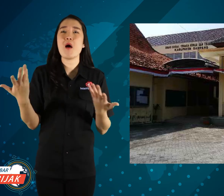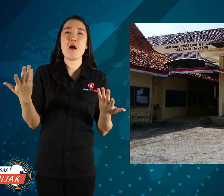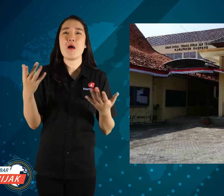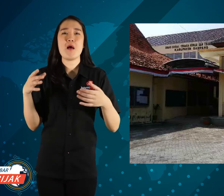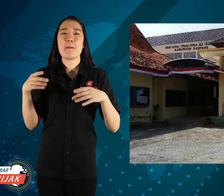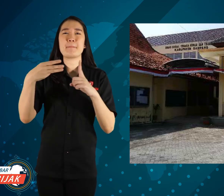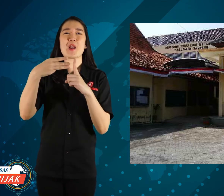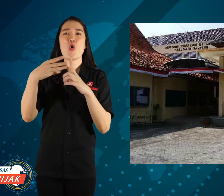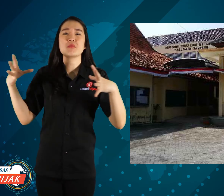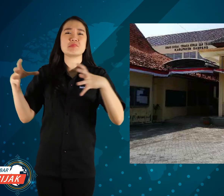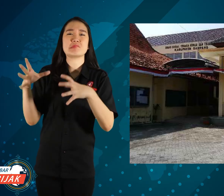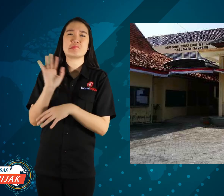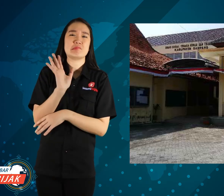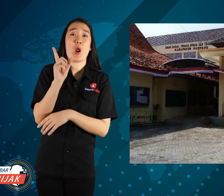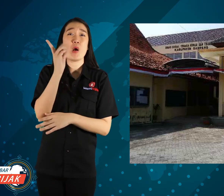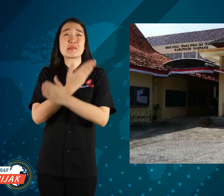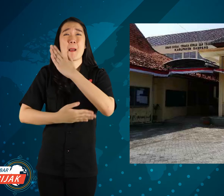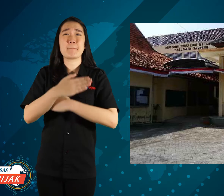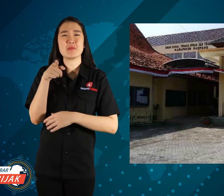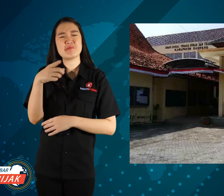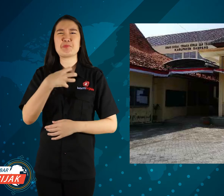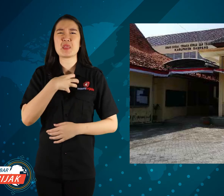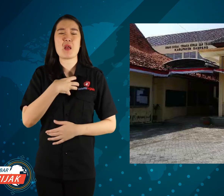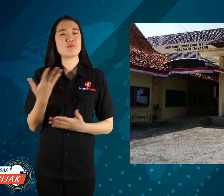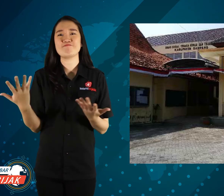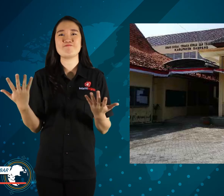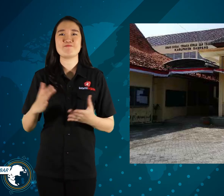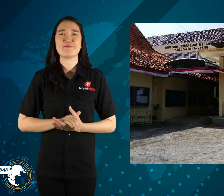or rebel if mentally disabled.